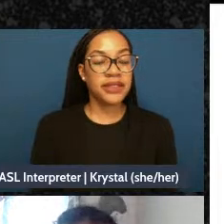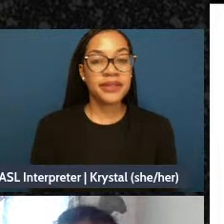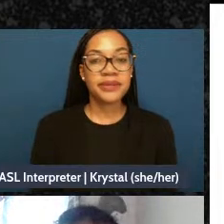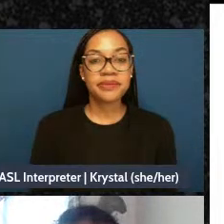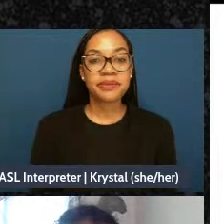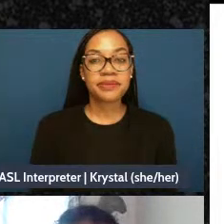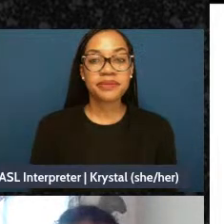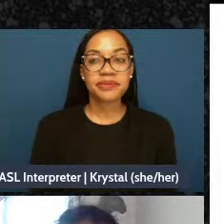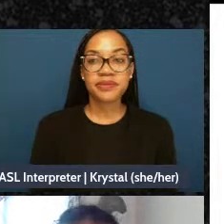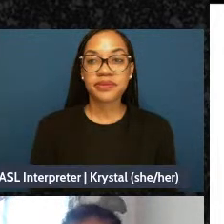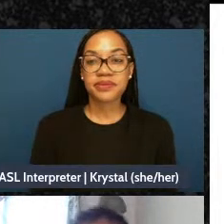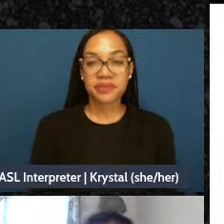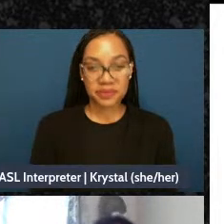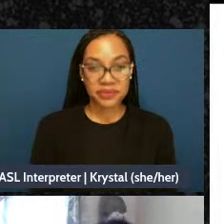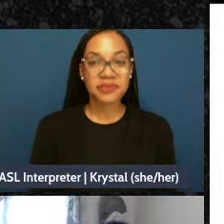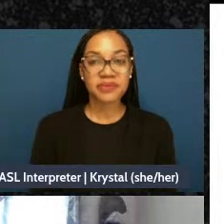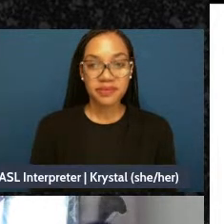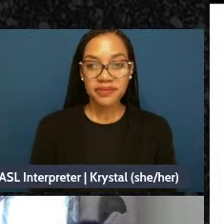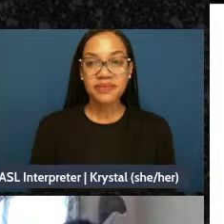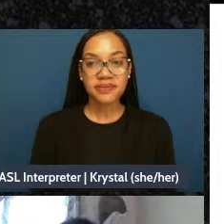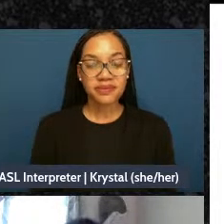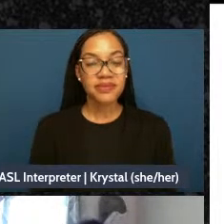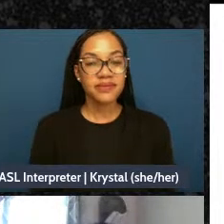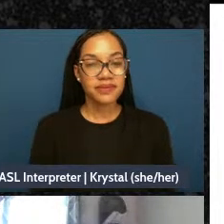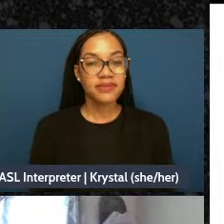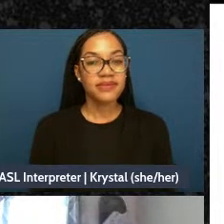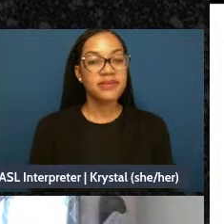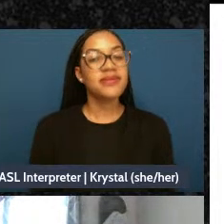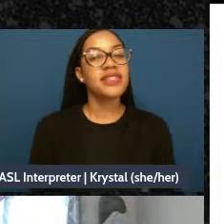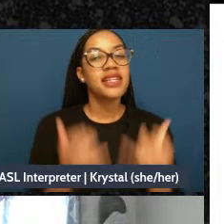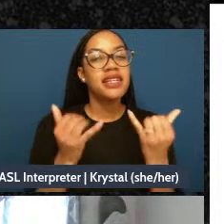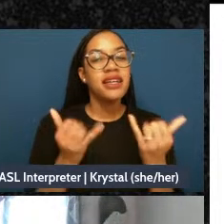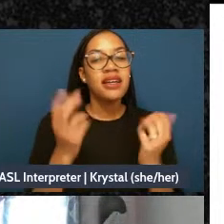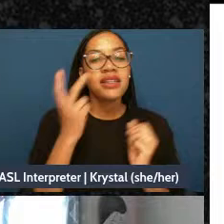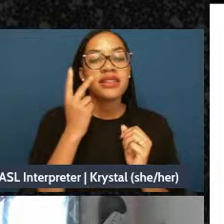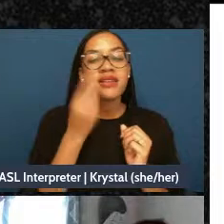for - yeah let's just pick out a few a few reflections from the exercise.